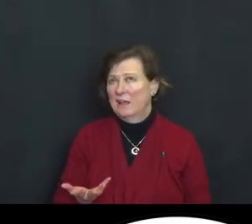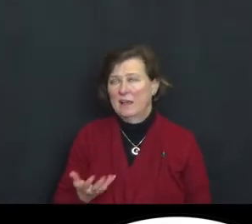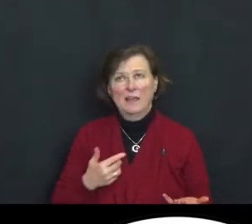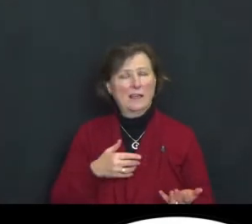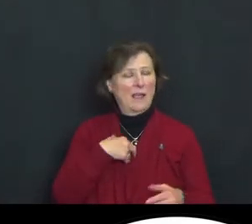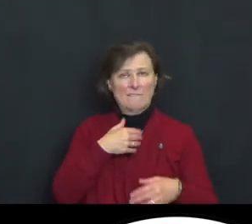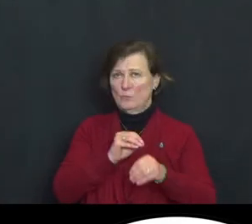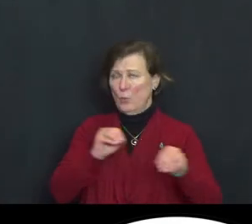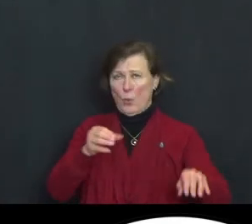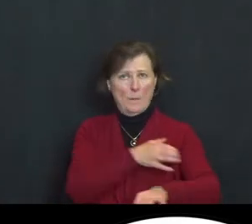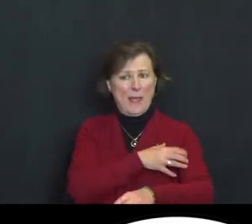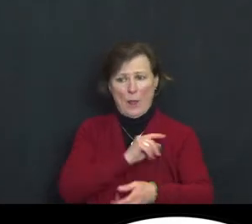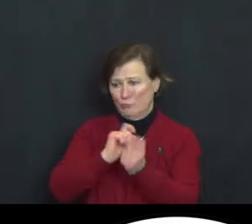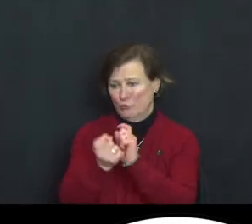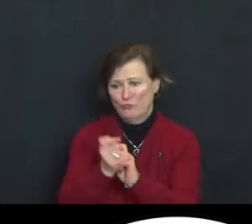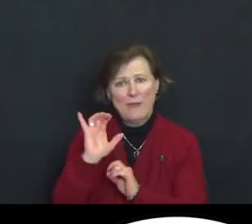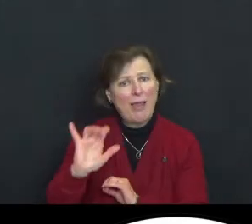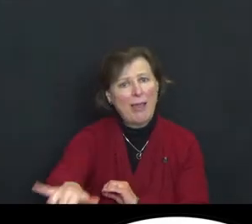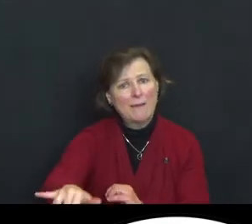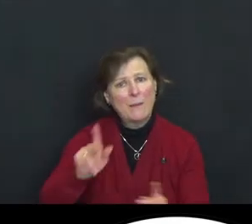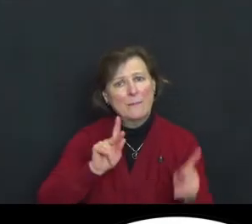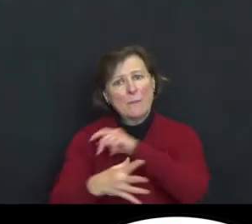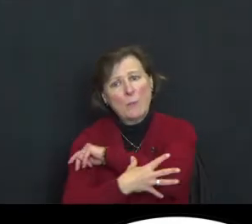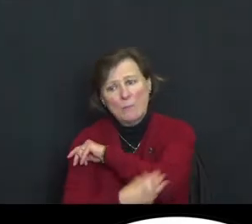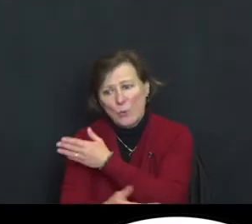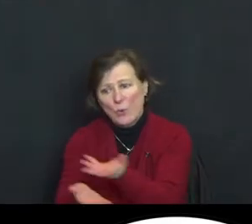people in poverty.